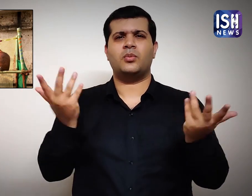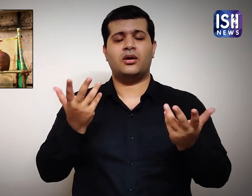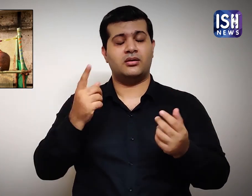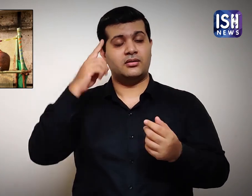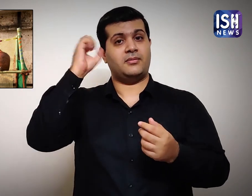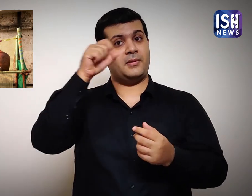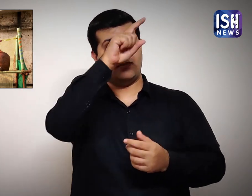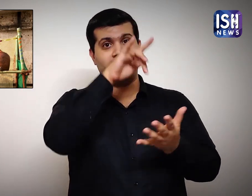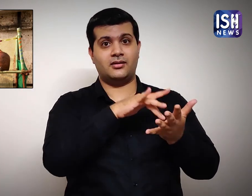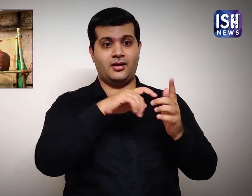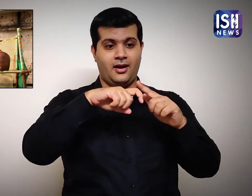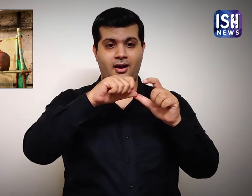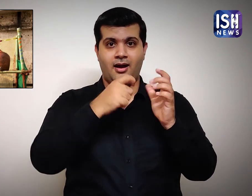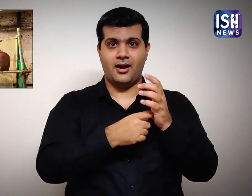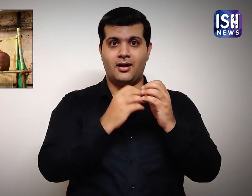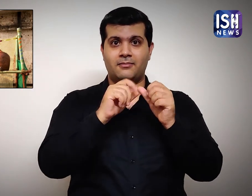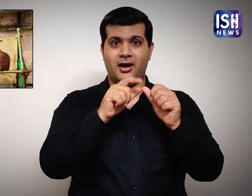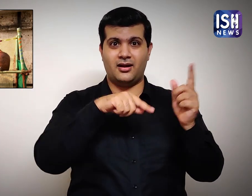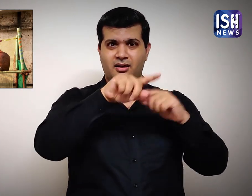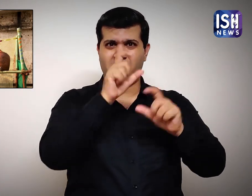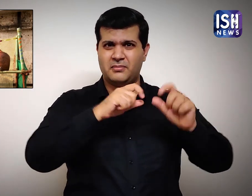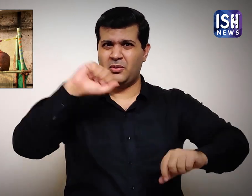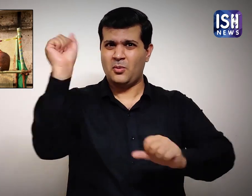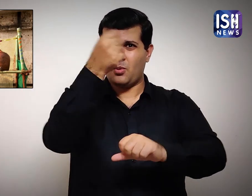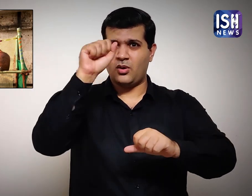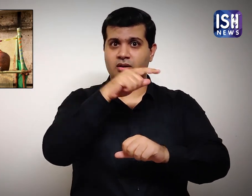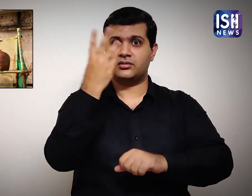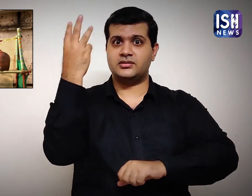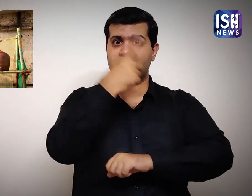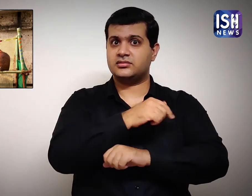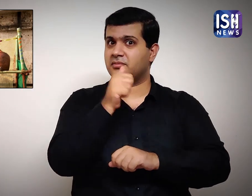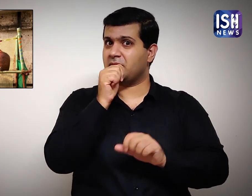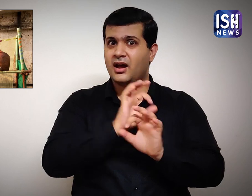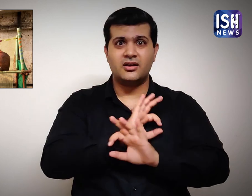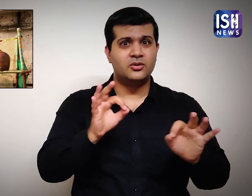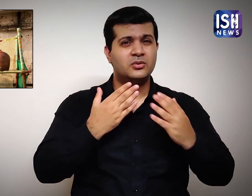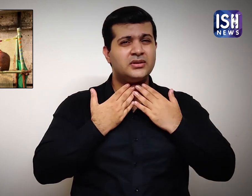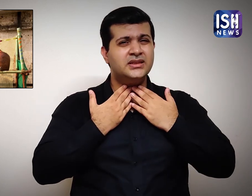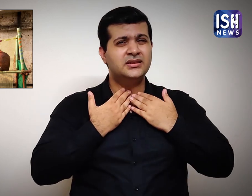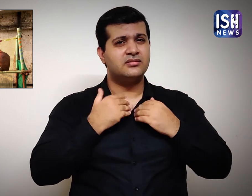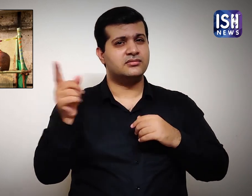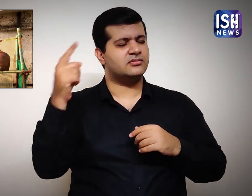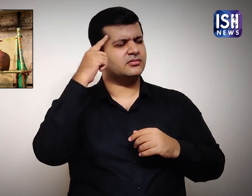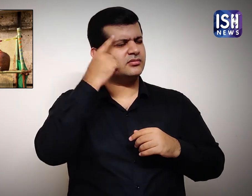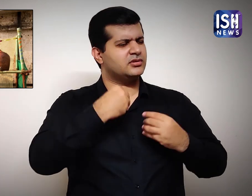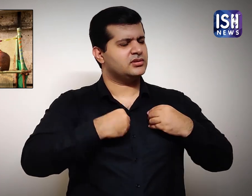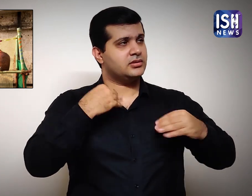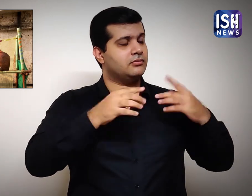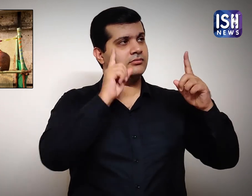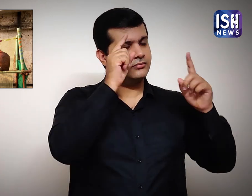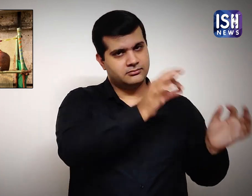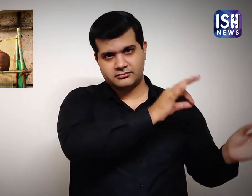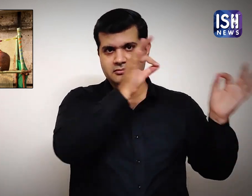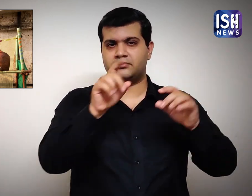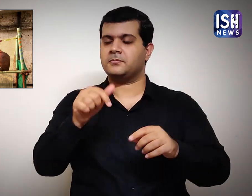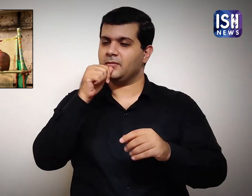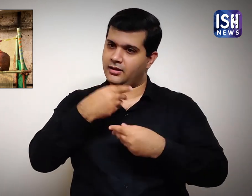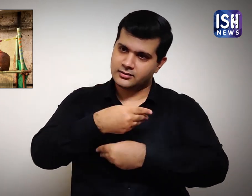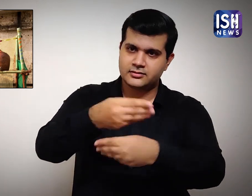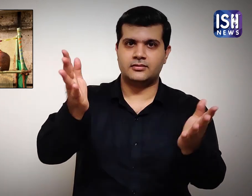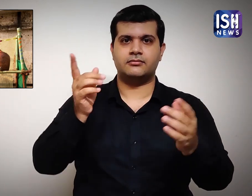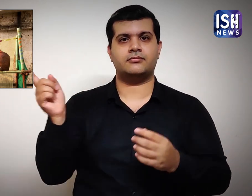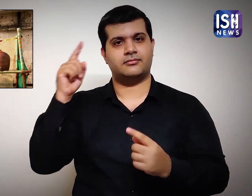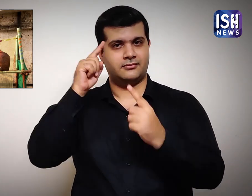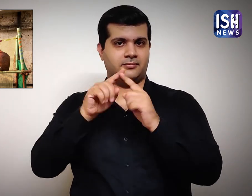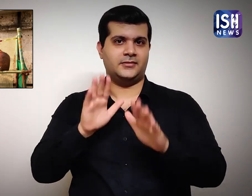This is a mark of respect to the martyrs of Karbala who died after being thirsty for 3 days.